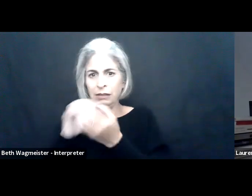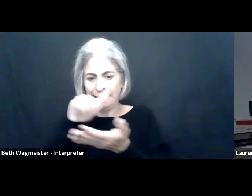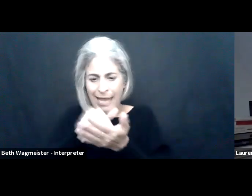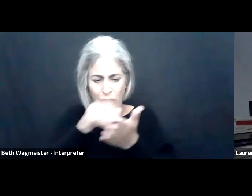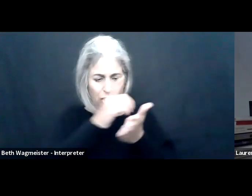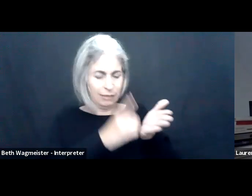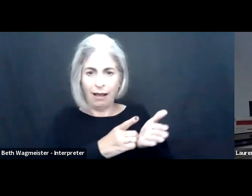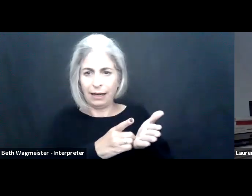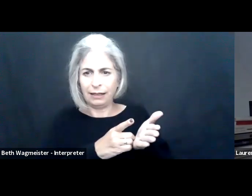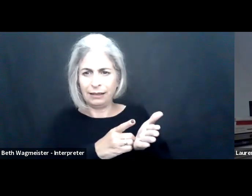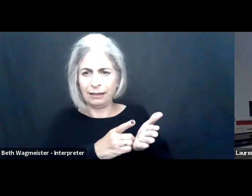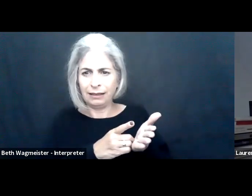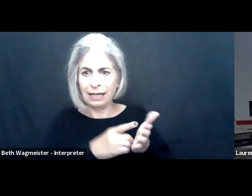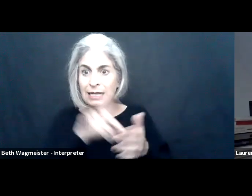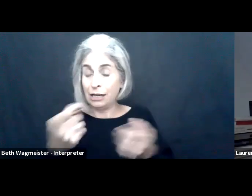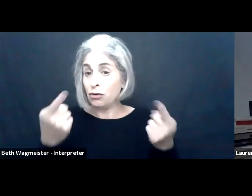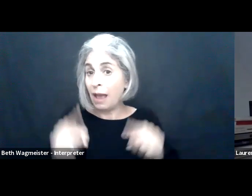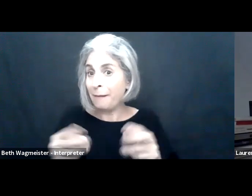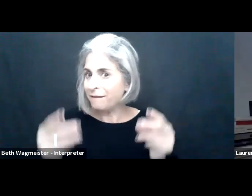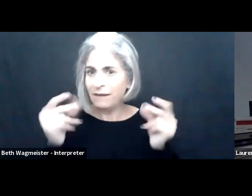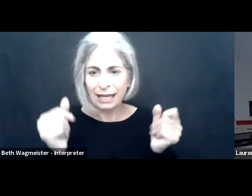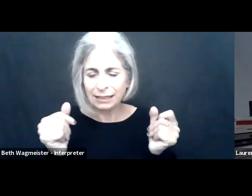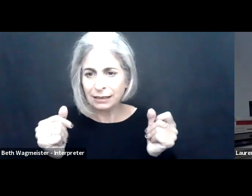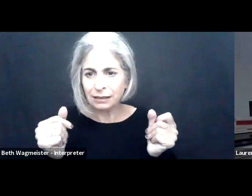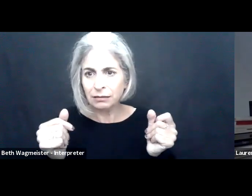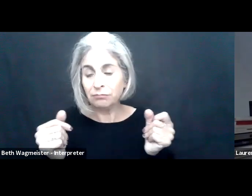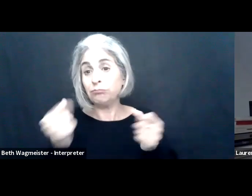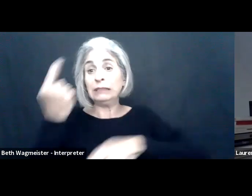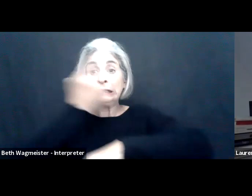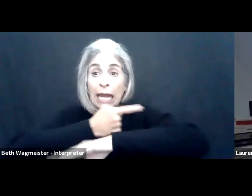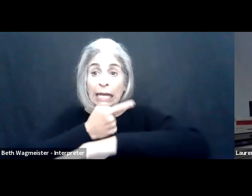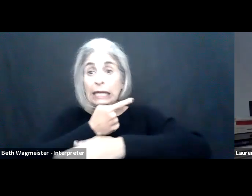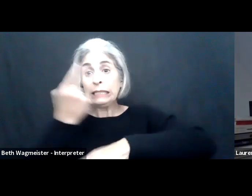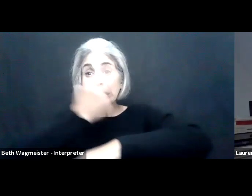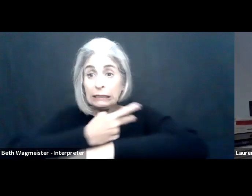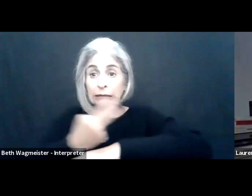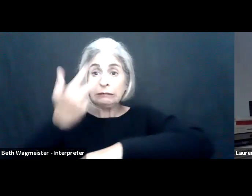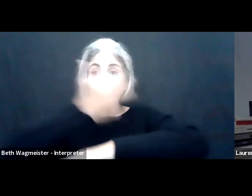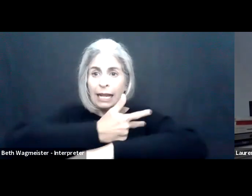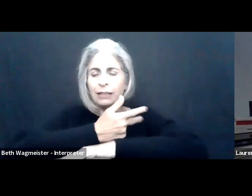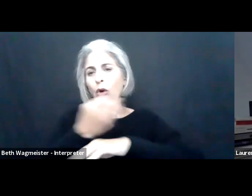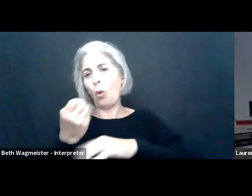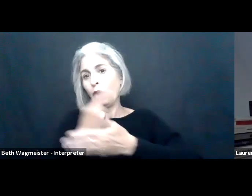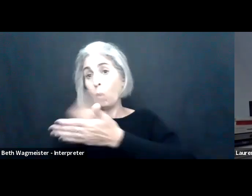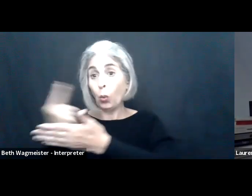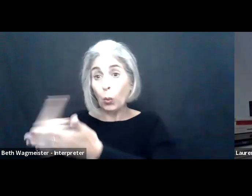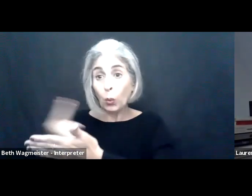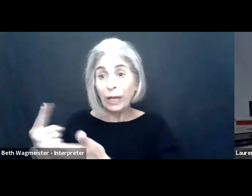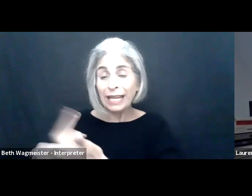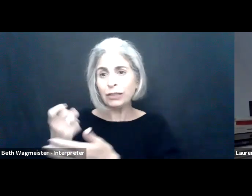And so here's a page, the headline is just "solve the problems with an office-centric design!" and the pandemic